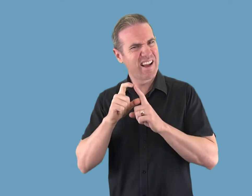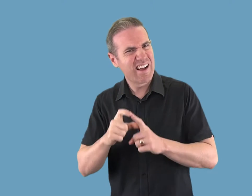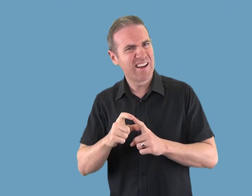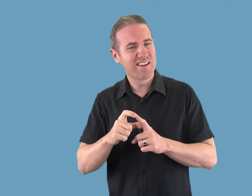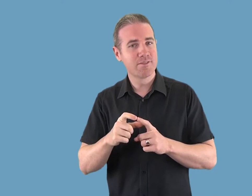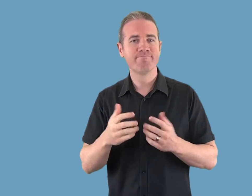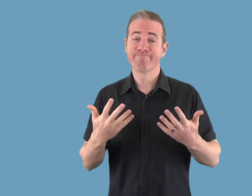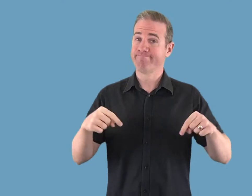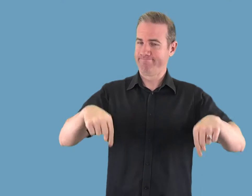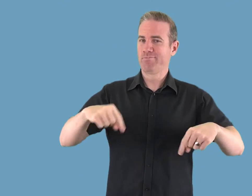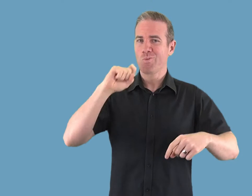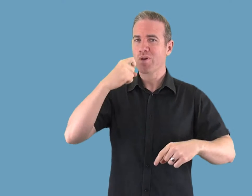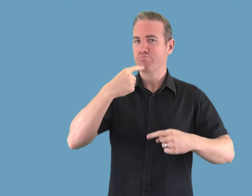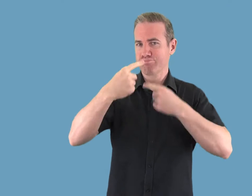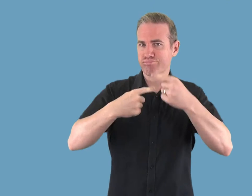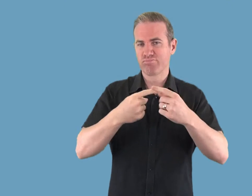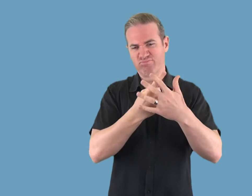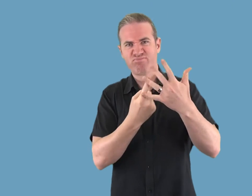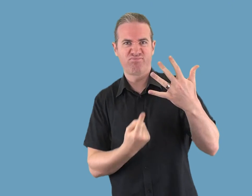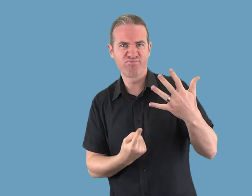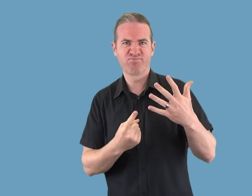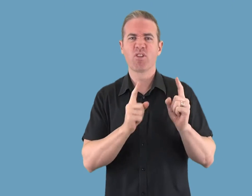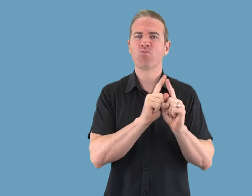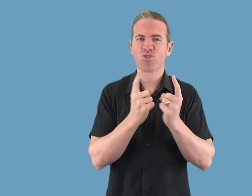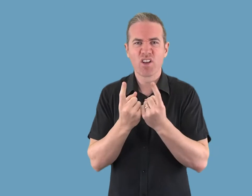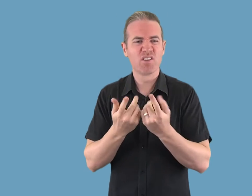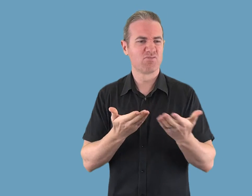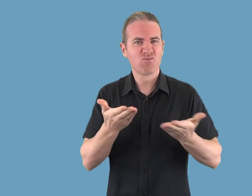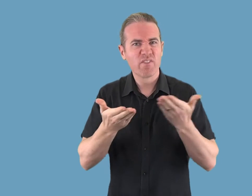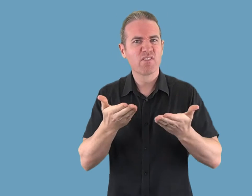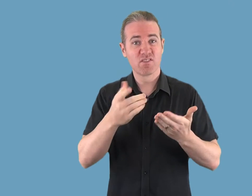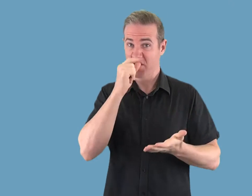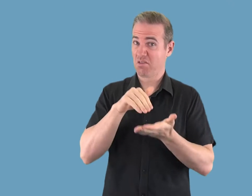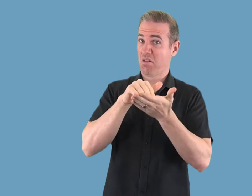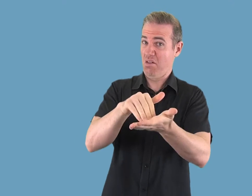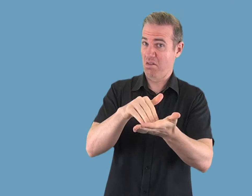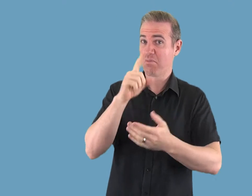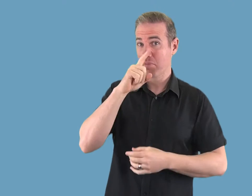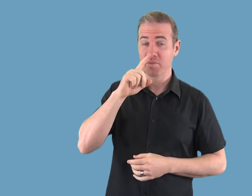This resource provides information about a number of products and services which can assist people who are